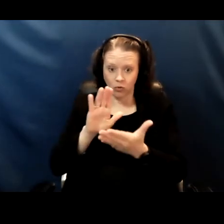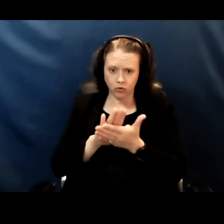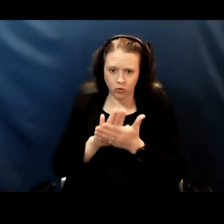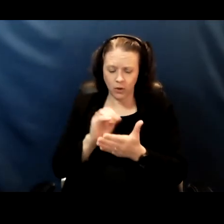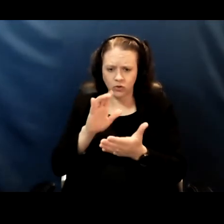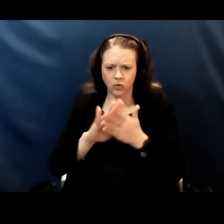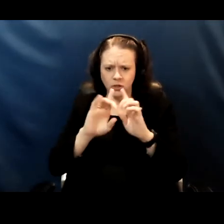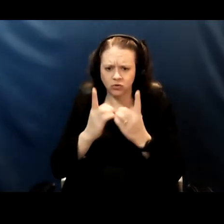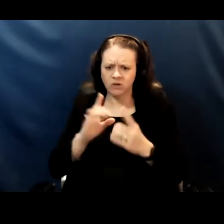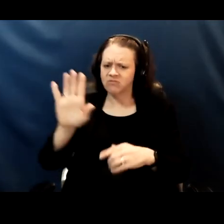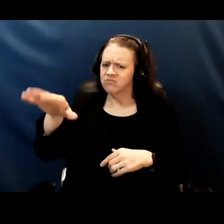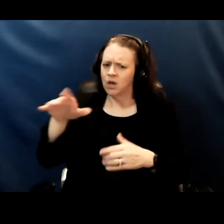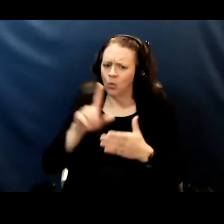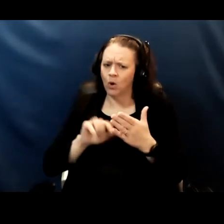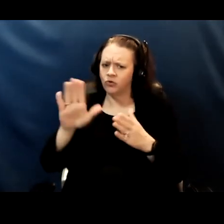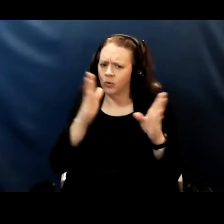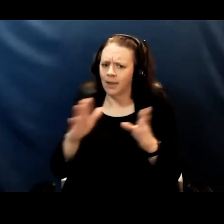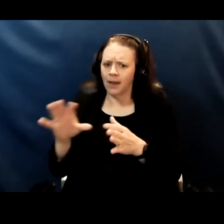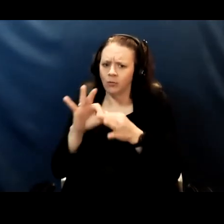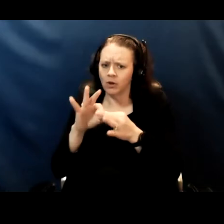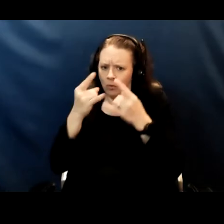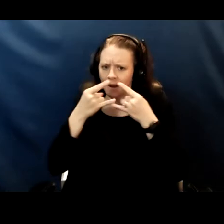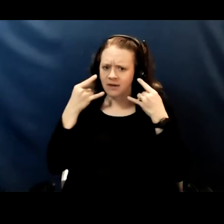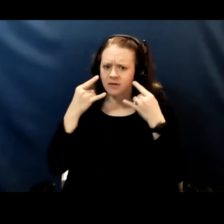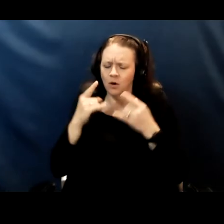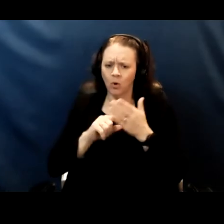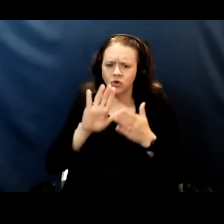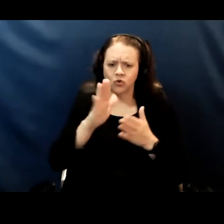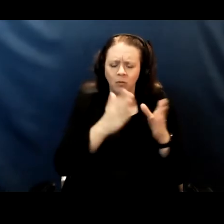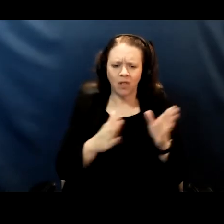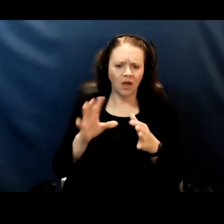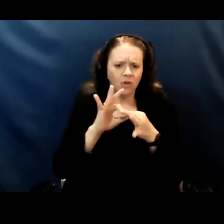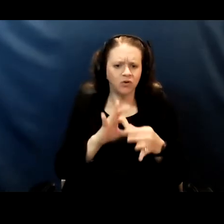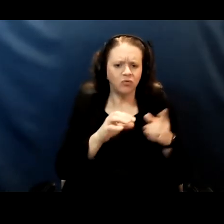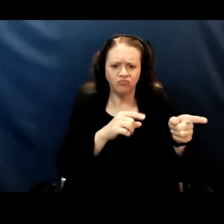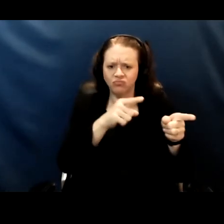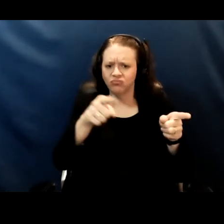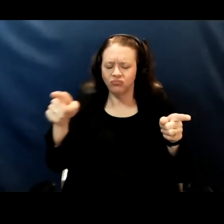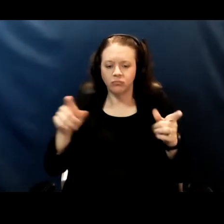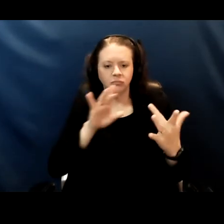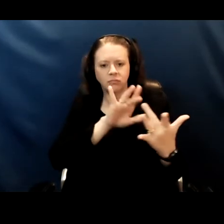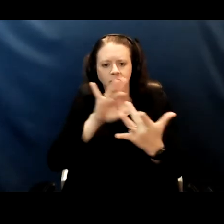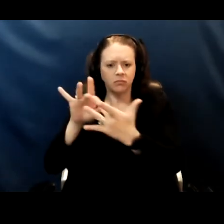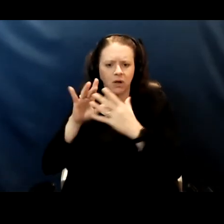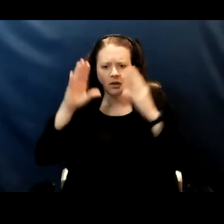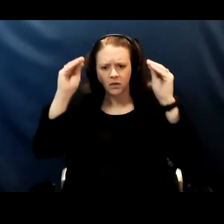What is your plan around masking? What is your plan around this? What is your plan around that? Reach out to the teacher hey, we're going back in person